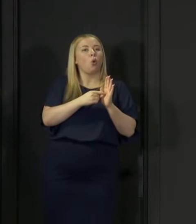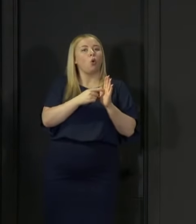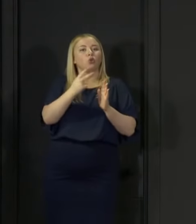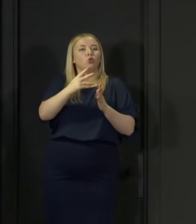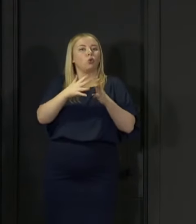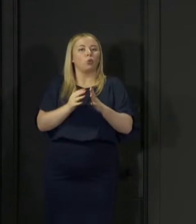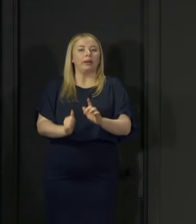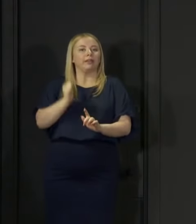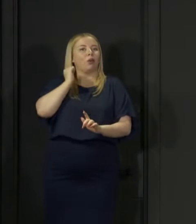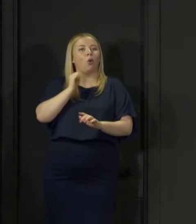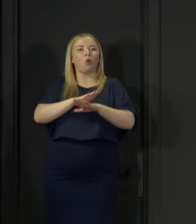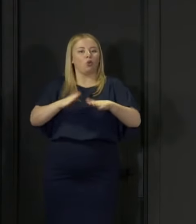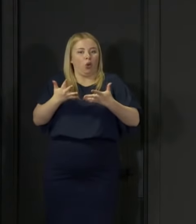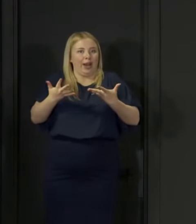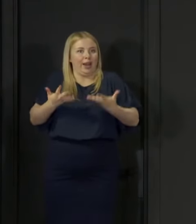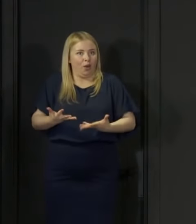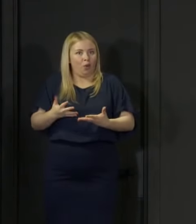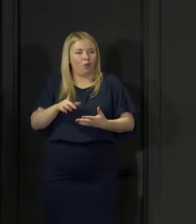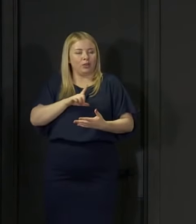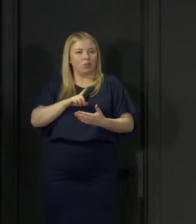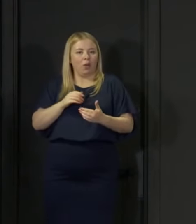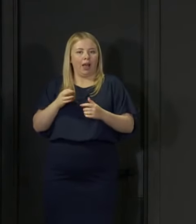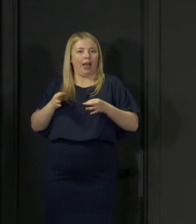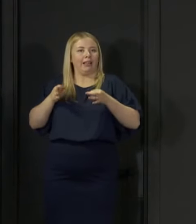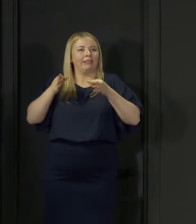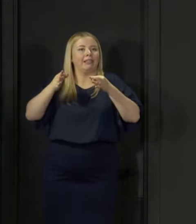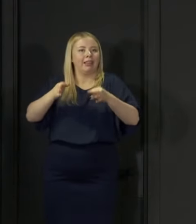That's one of the reasons why the lockdown restrictions are reviewed every three weeks